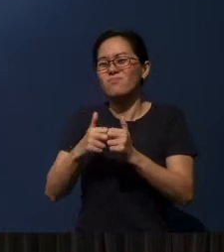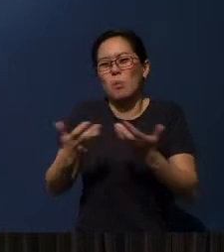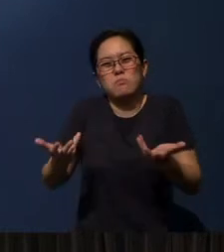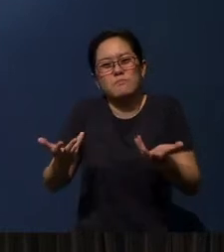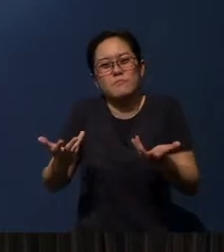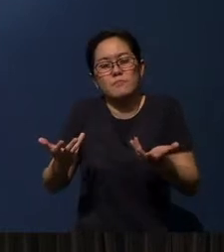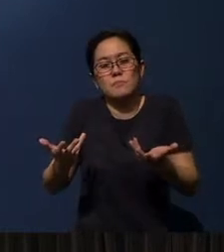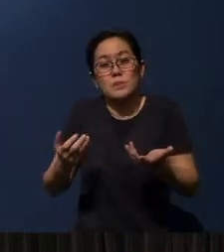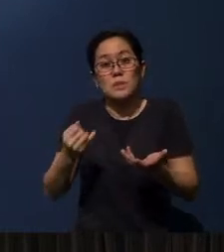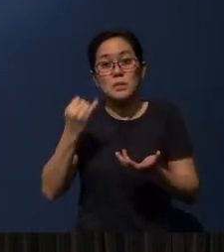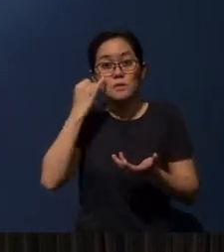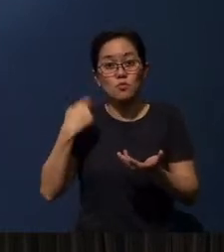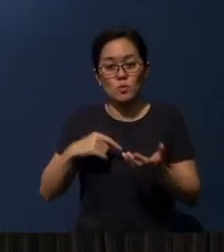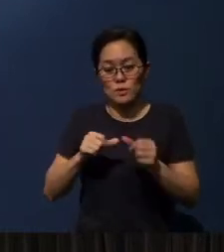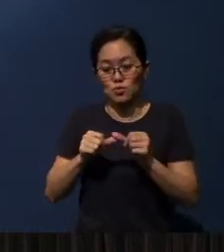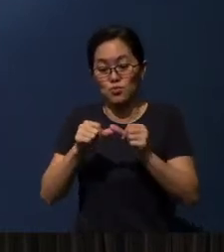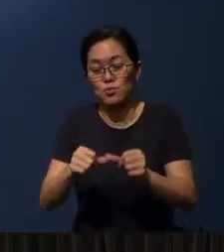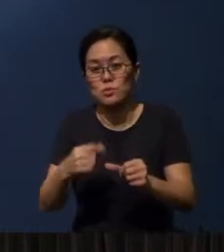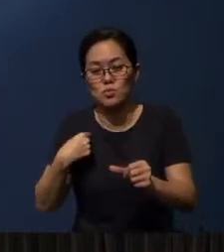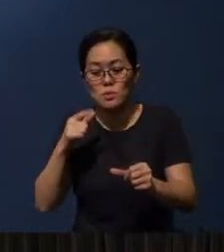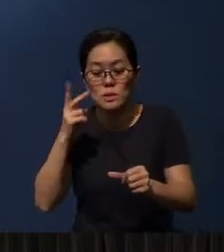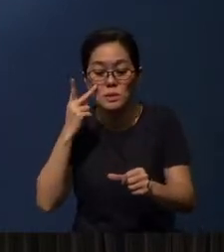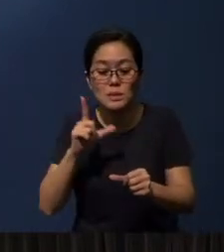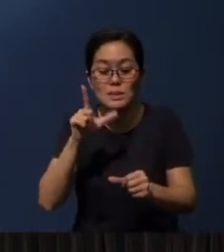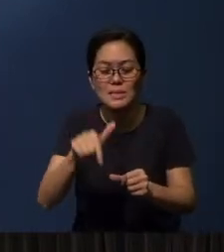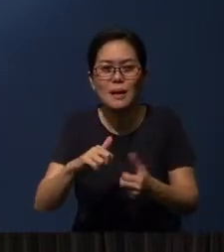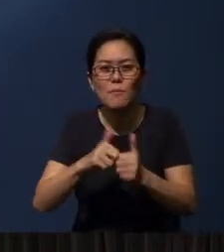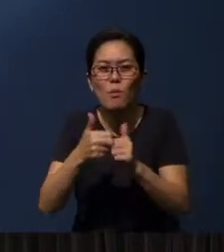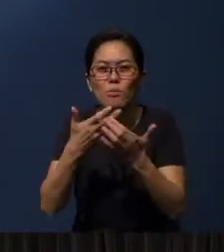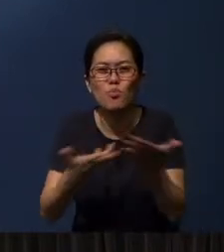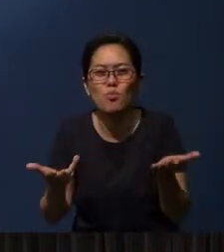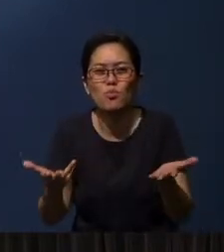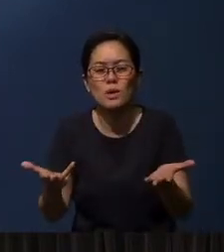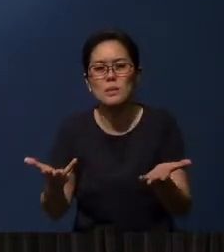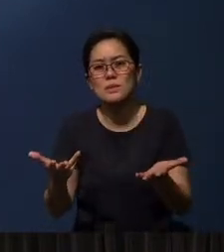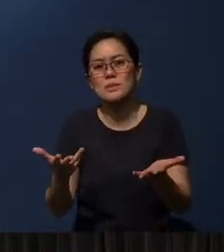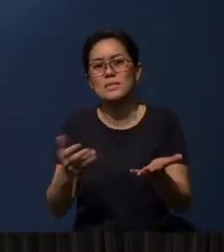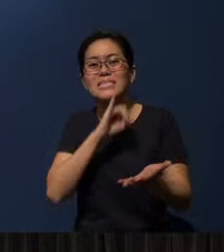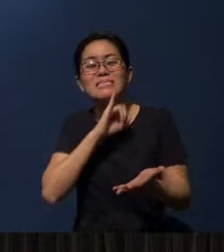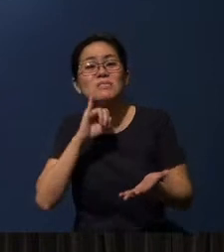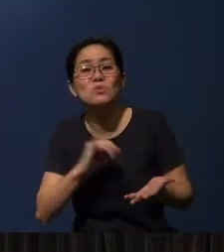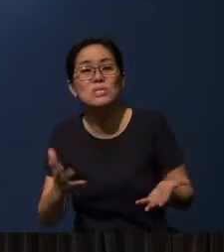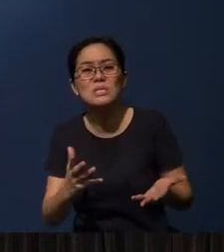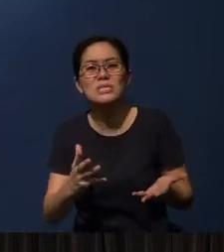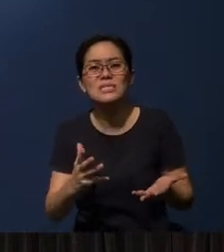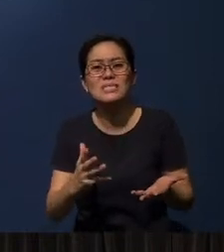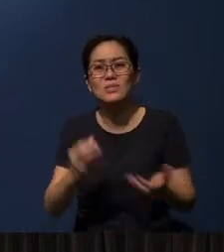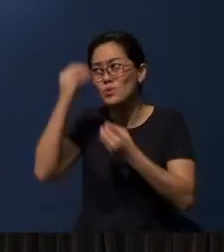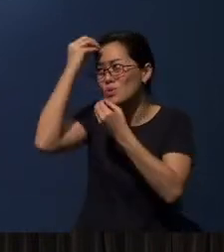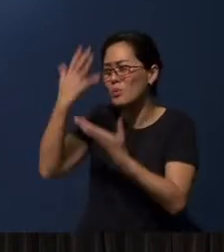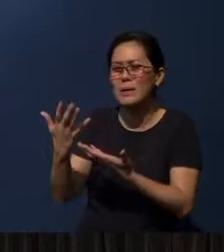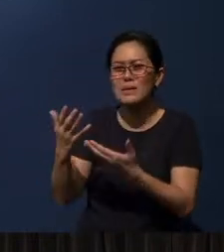If we jump on, he later on says... But the problem is this - is that Israel did not obey.